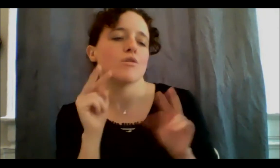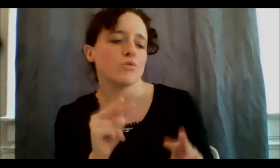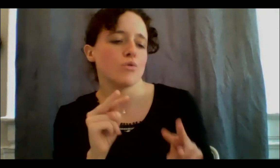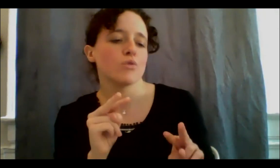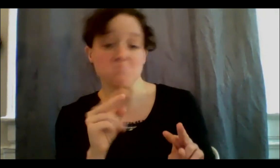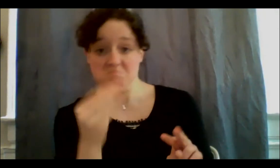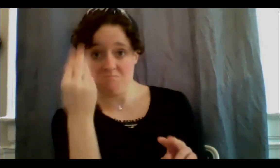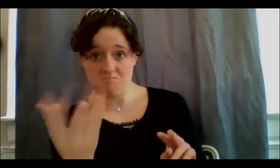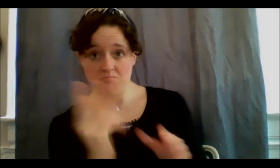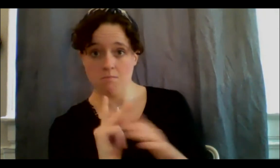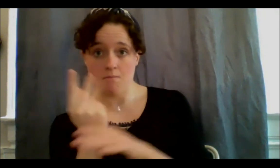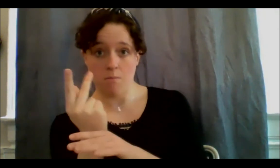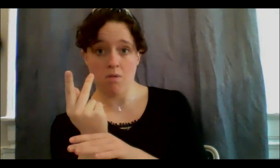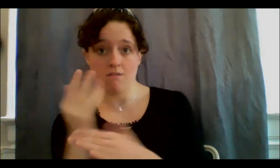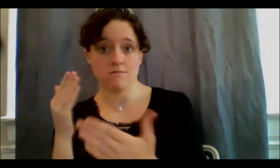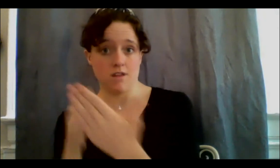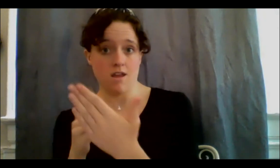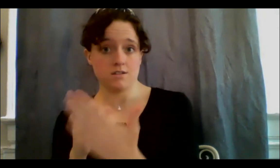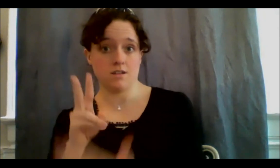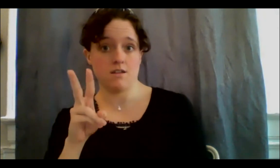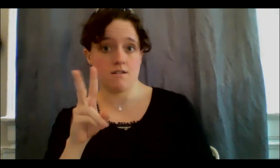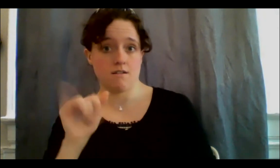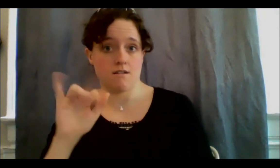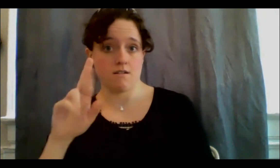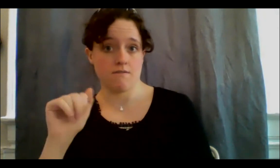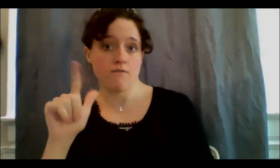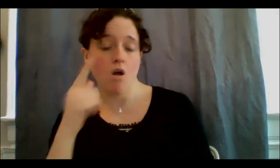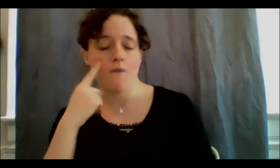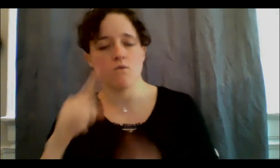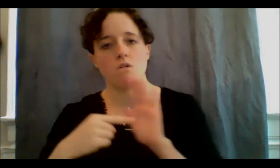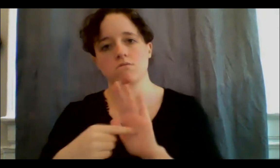if you have access to getting antivirals which are like lemon balm, hyssop is one